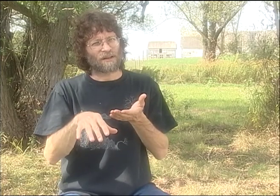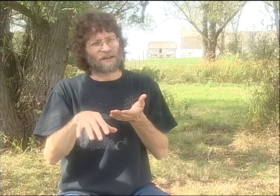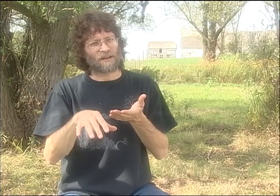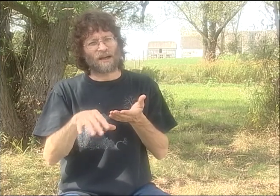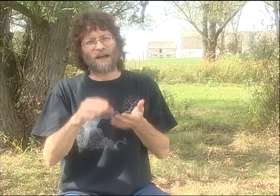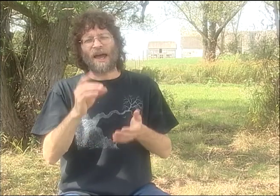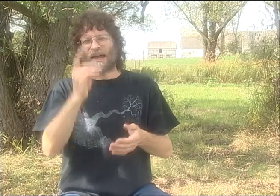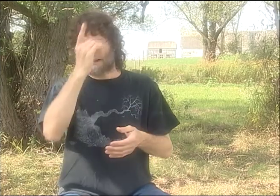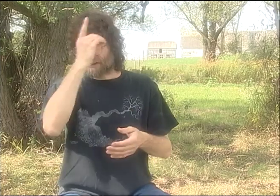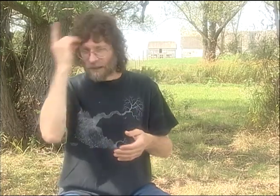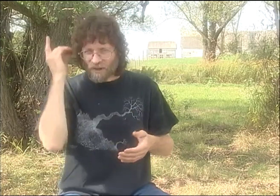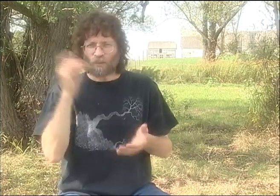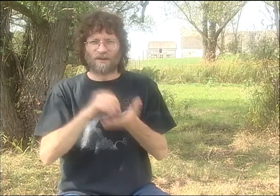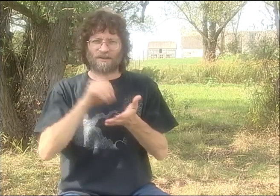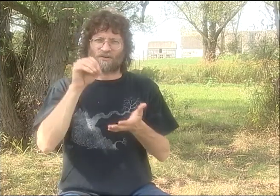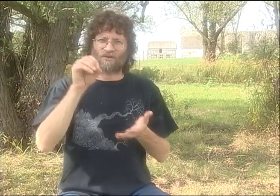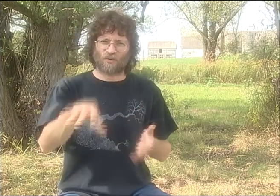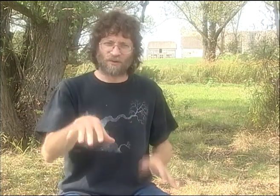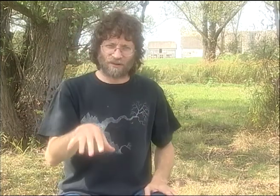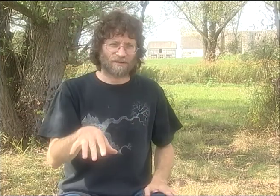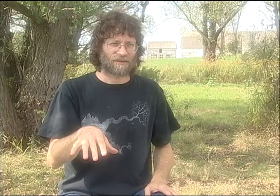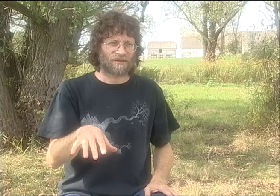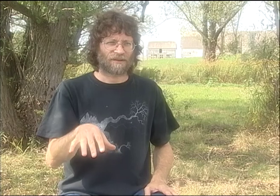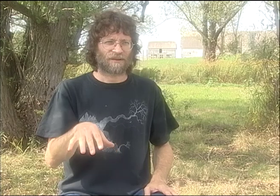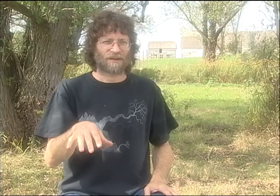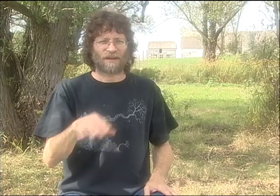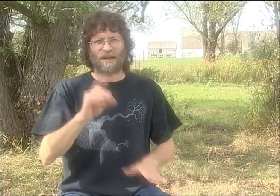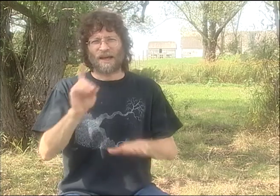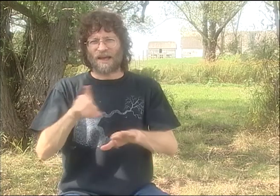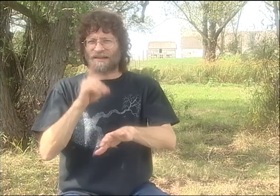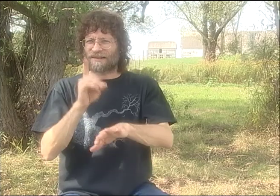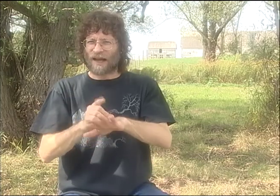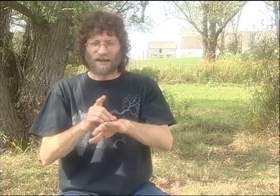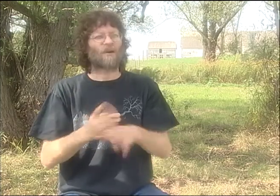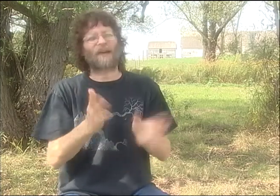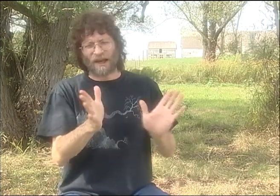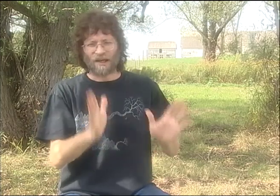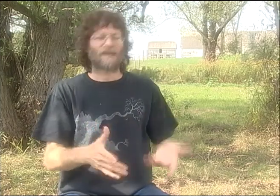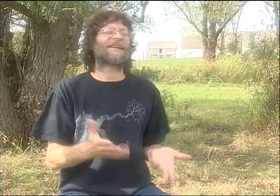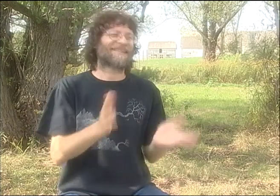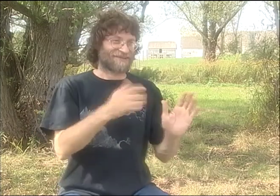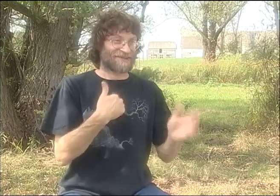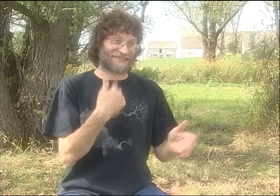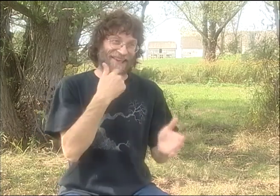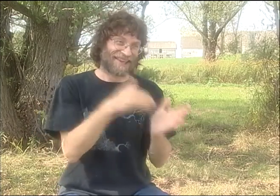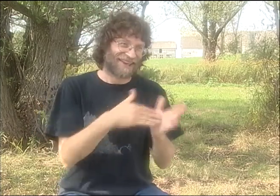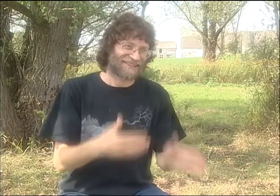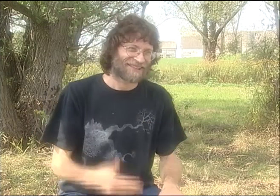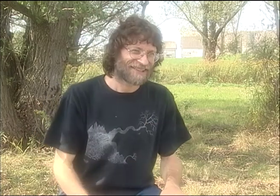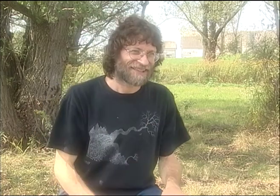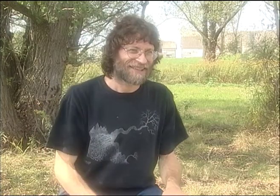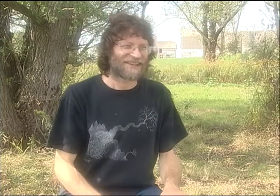PETER WAS A STUDENT AT THE TIME. DEBBIE WAS STILL A STUDENT AT THE TIME.